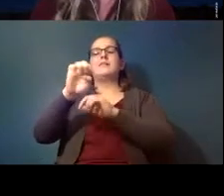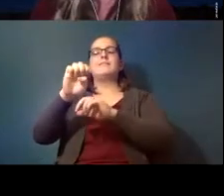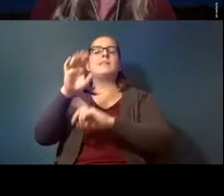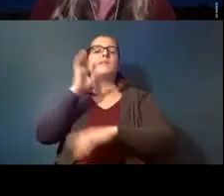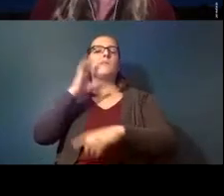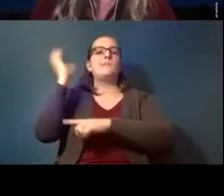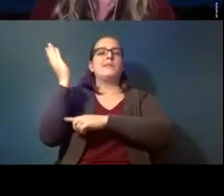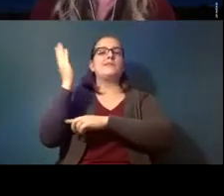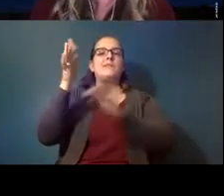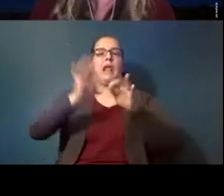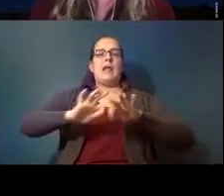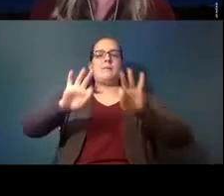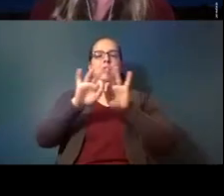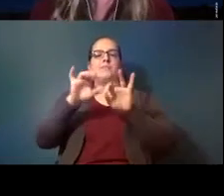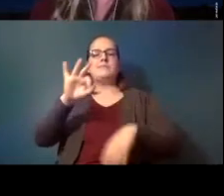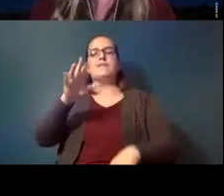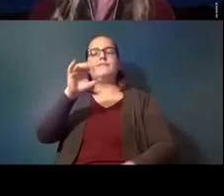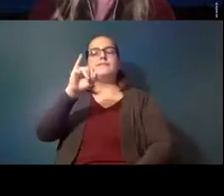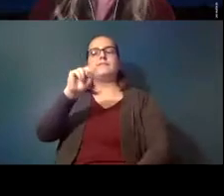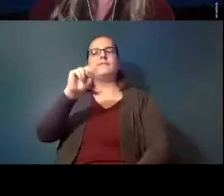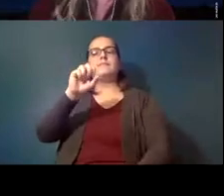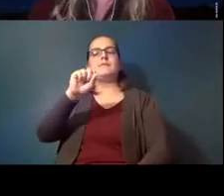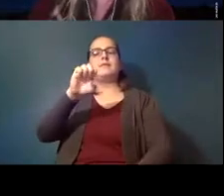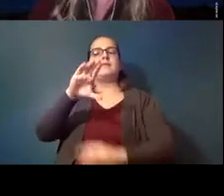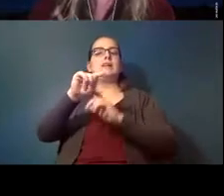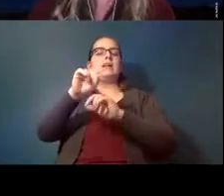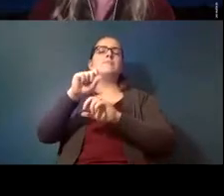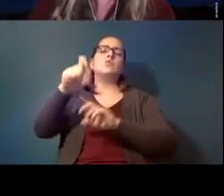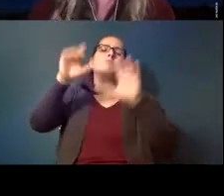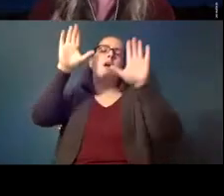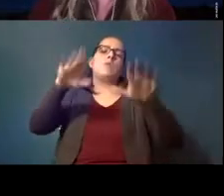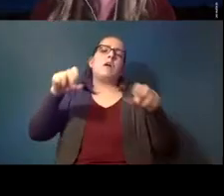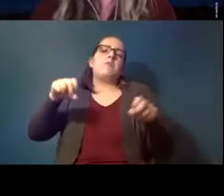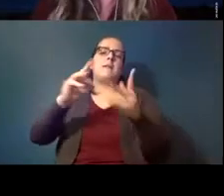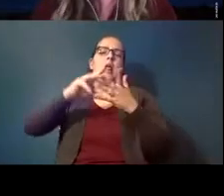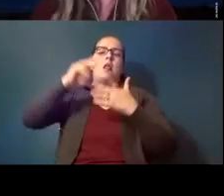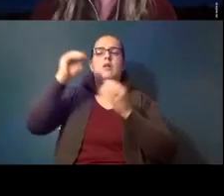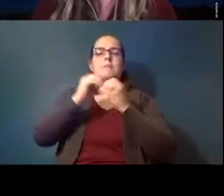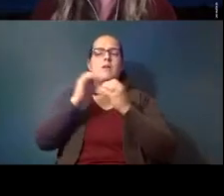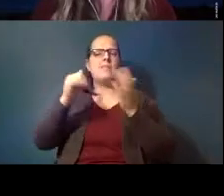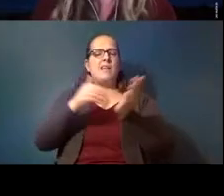this should be a great opportunity to learn more about these often misunderstood but